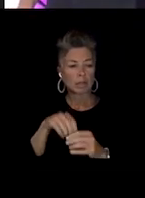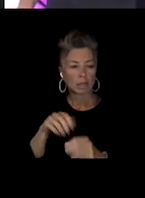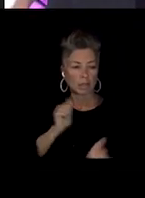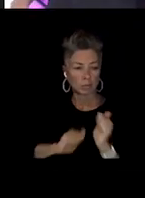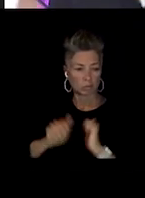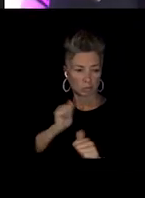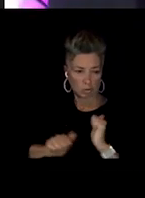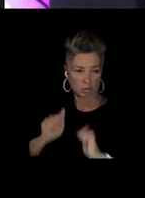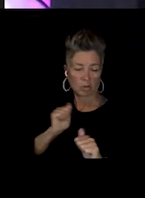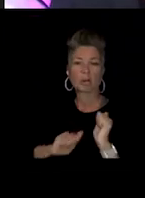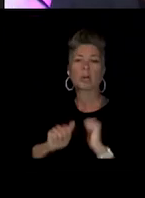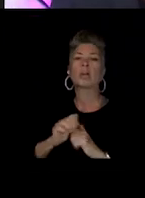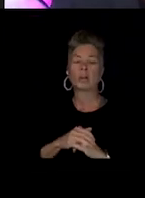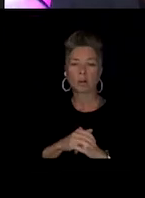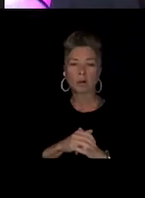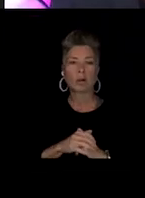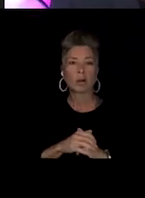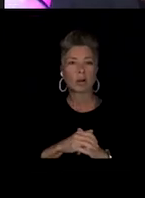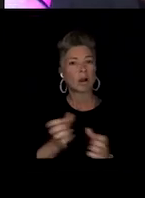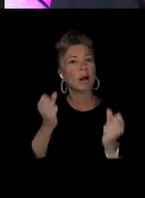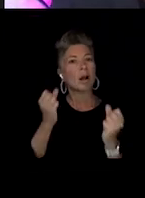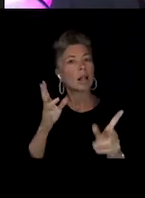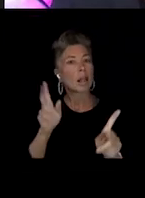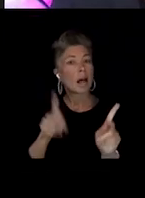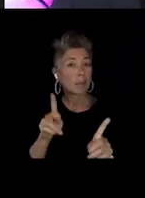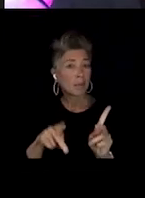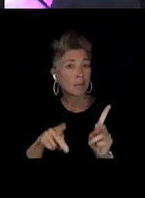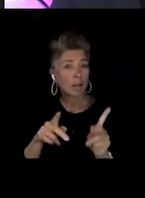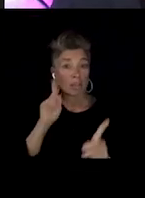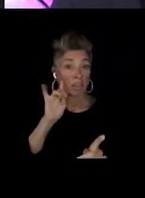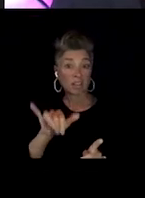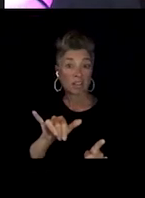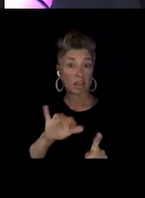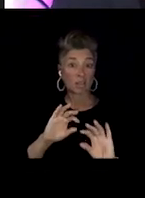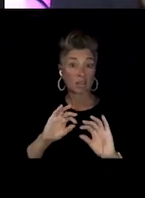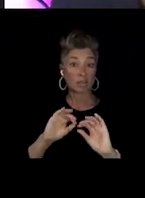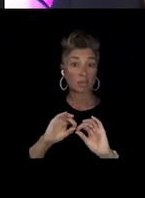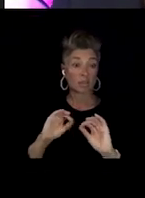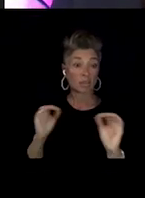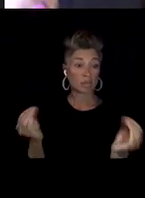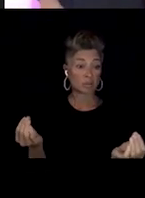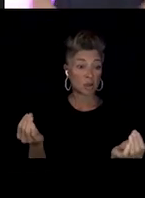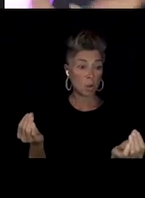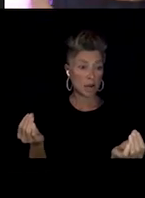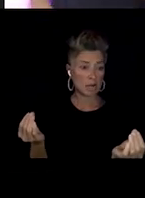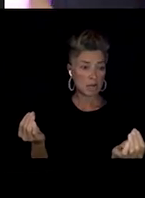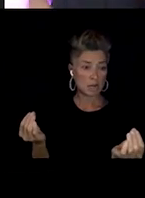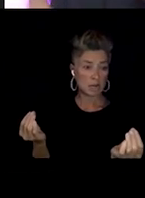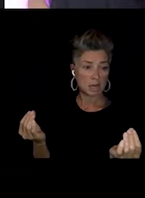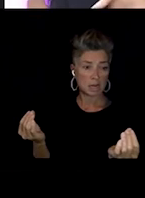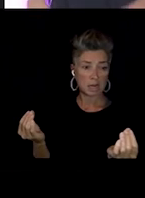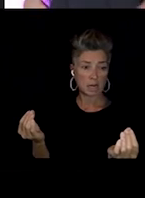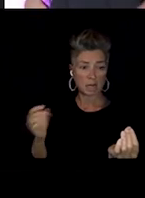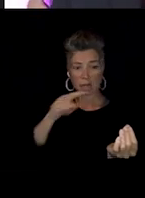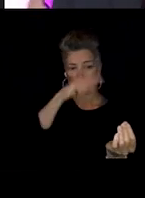Well, a lot of people at first for some reason think that there's no black people in Wisconsin. That's one, that's the biggest one.